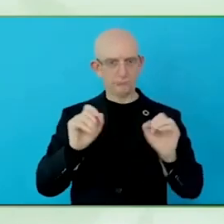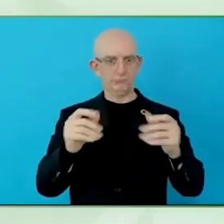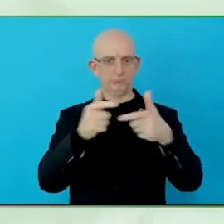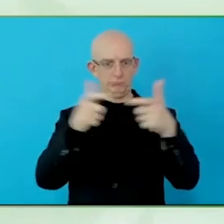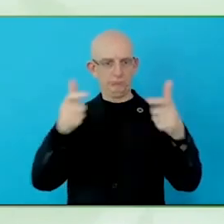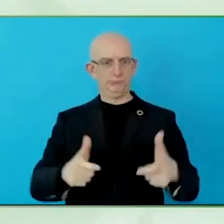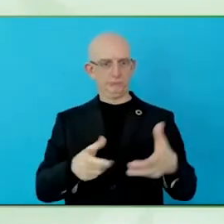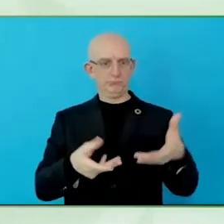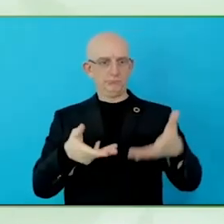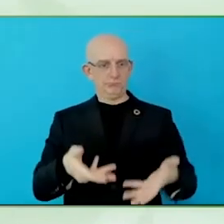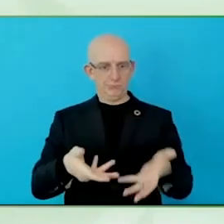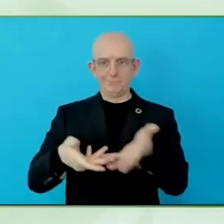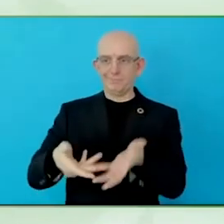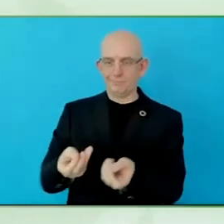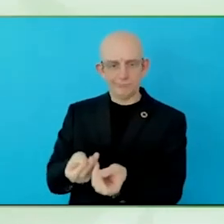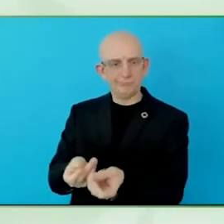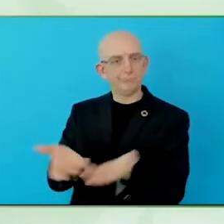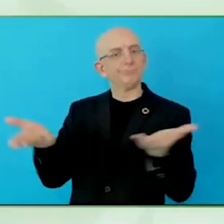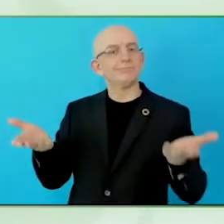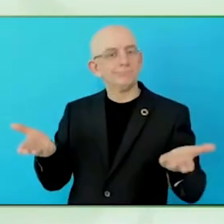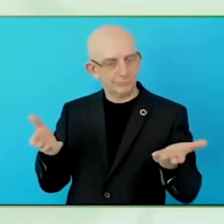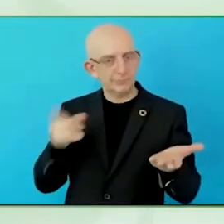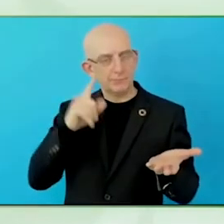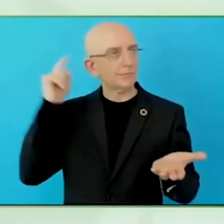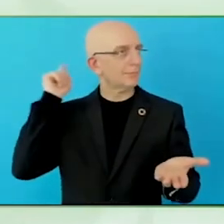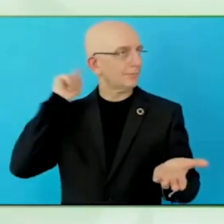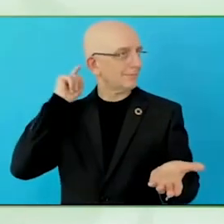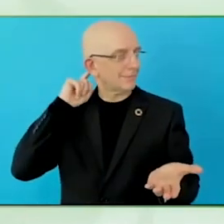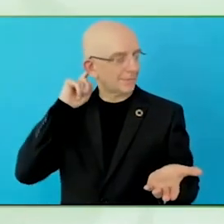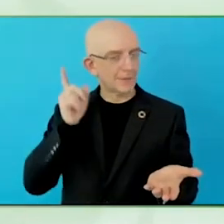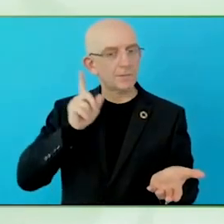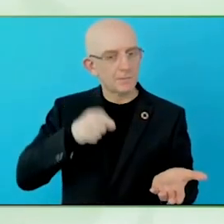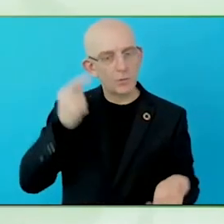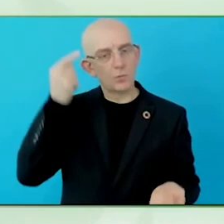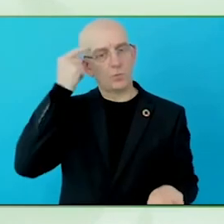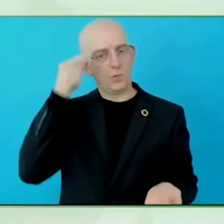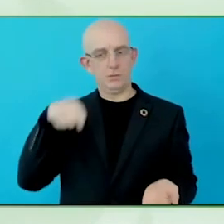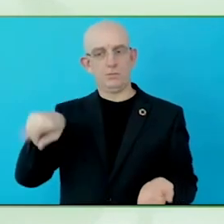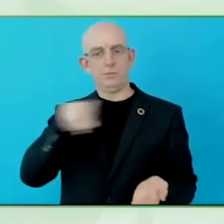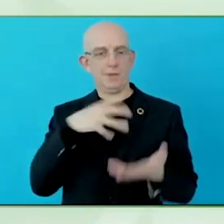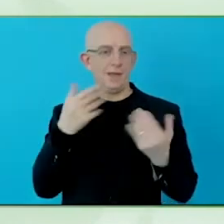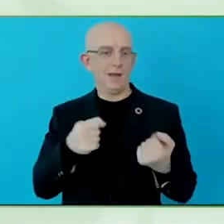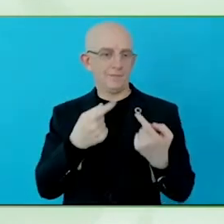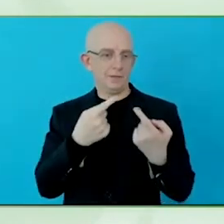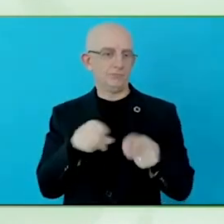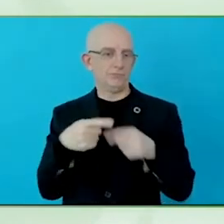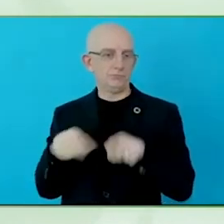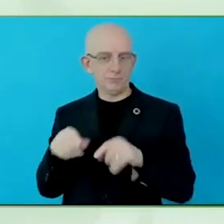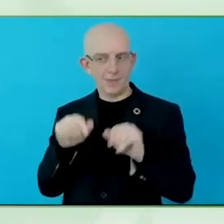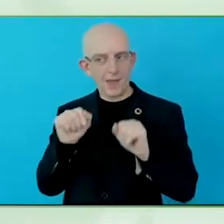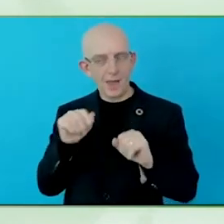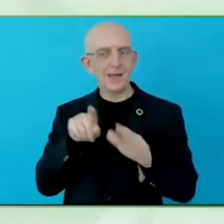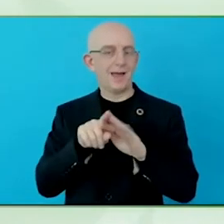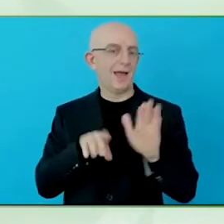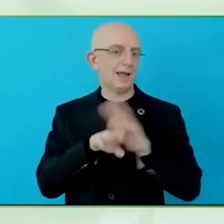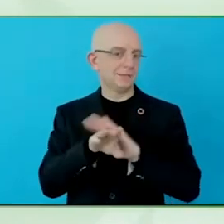So we at the CDJ do a lot of training of journalists around the world on coverage